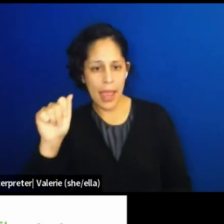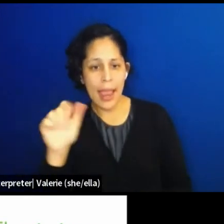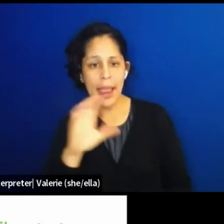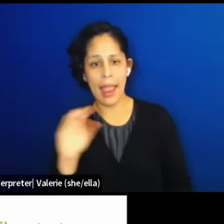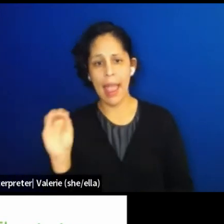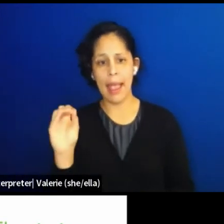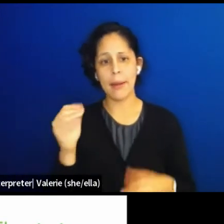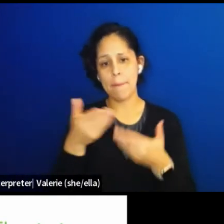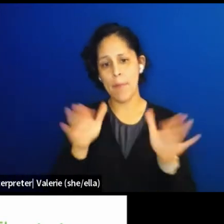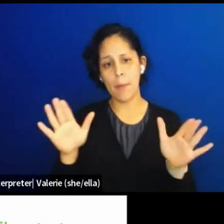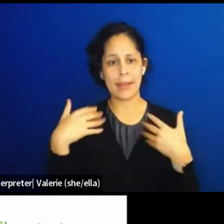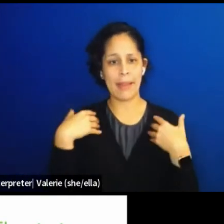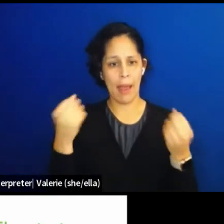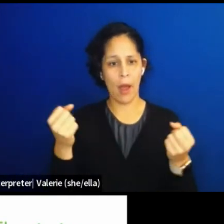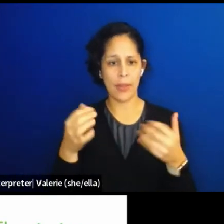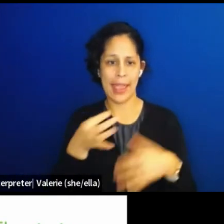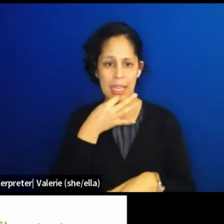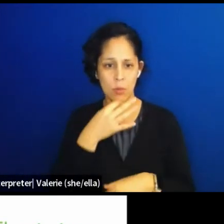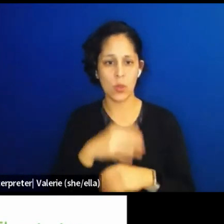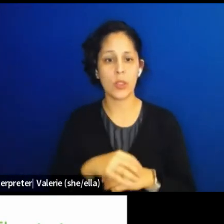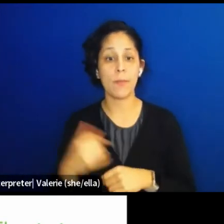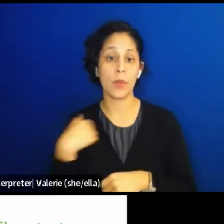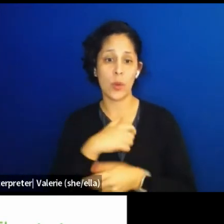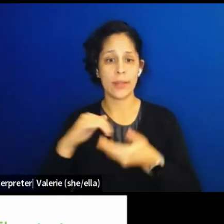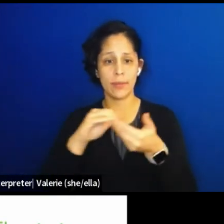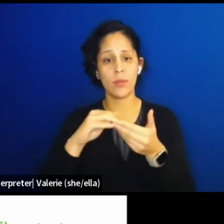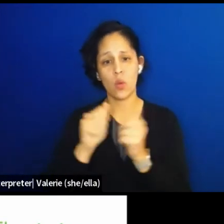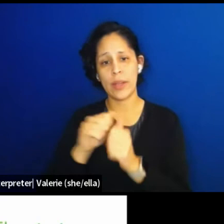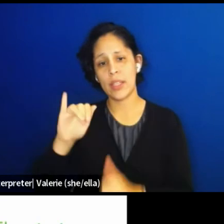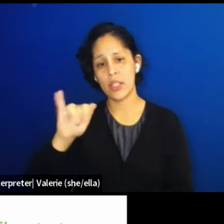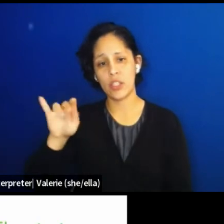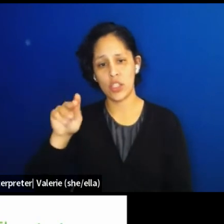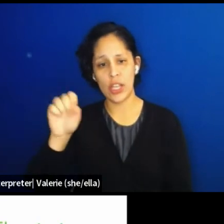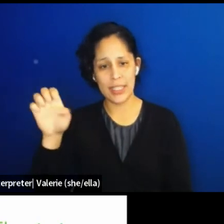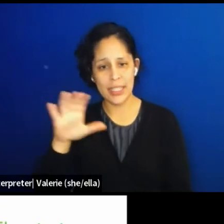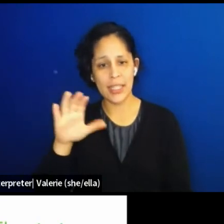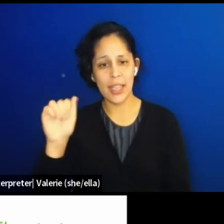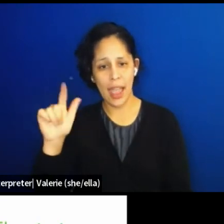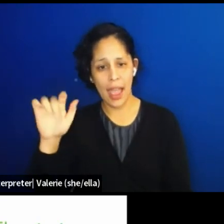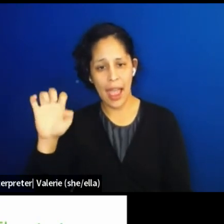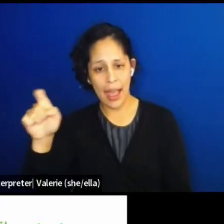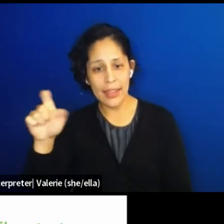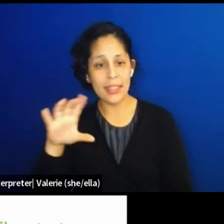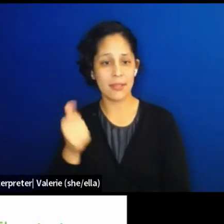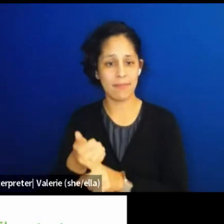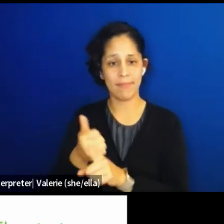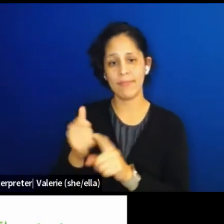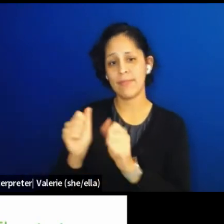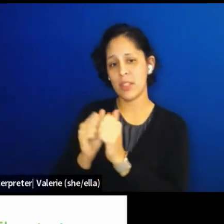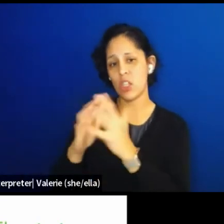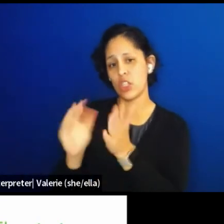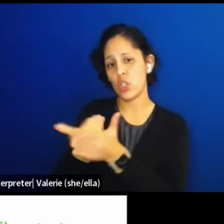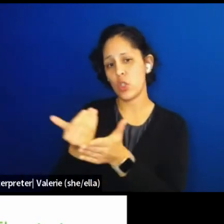TCG recently hosted emerging from the cave artists lead the way. And as launching a new state of the artist project.